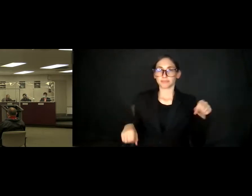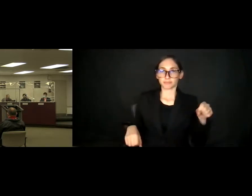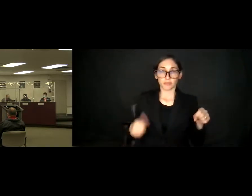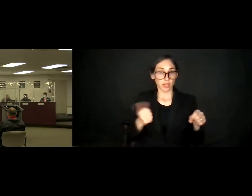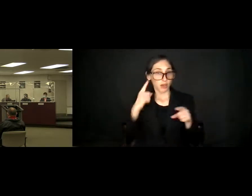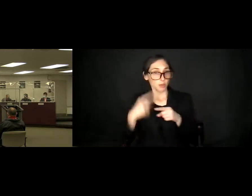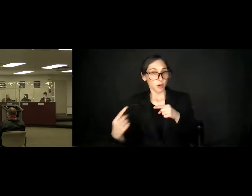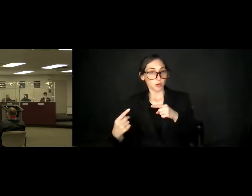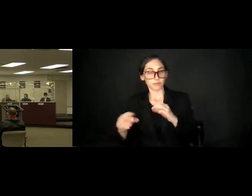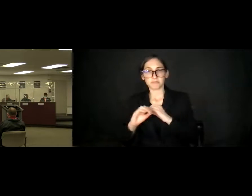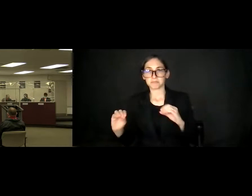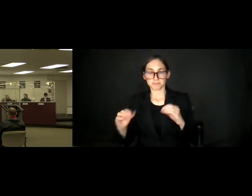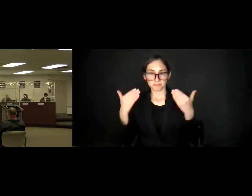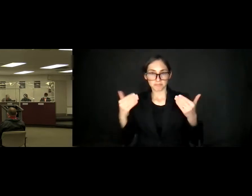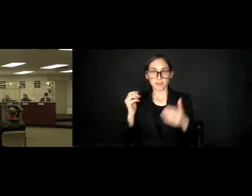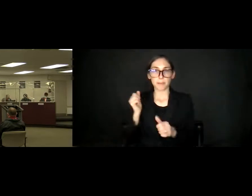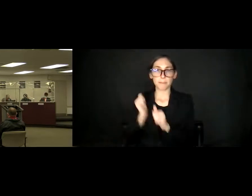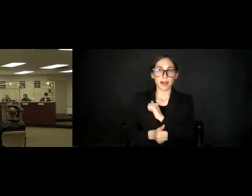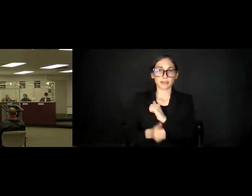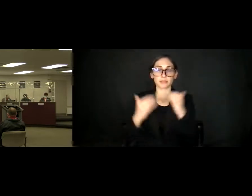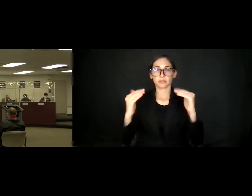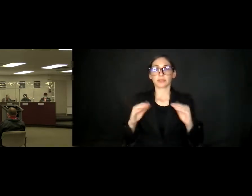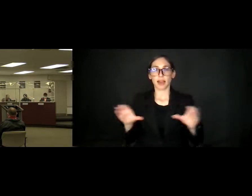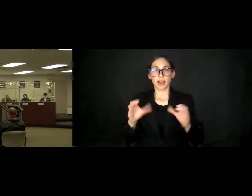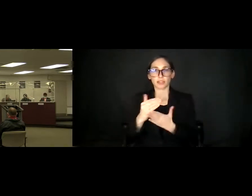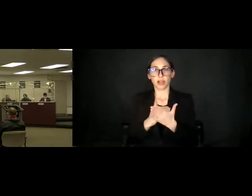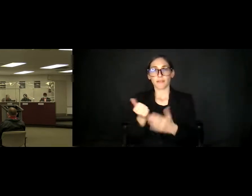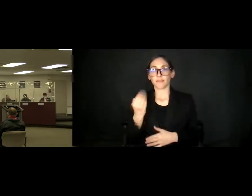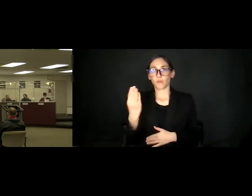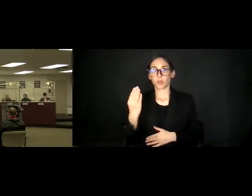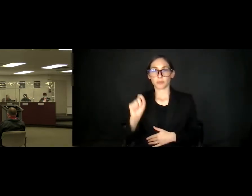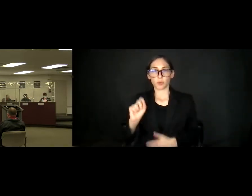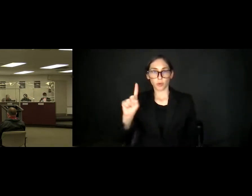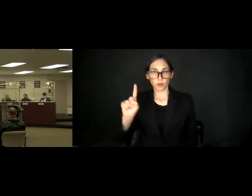Passes with five yes votes. Action Items 14.1.